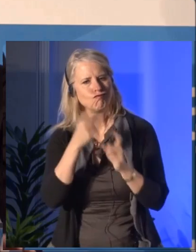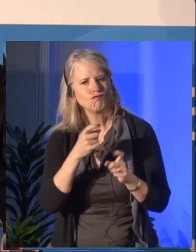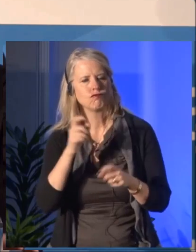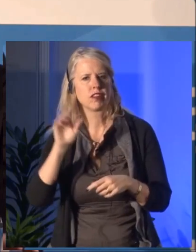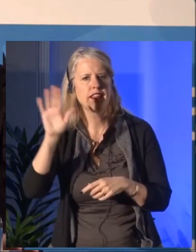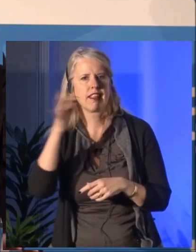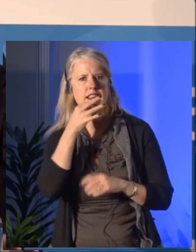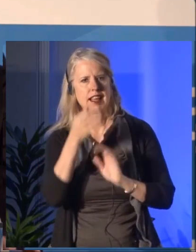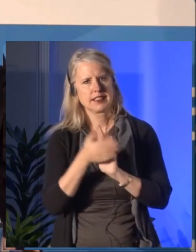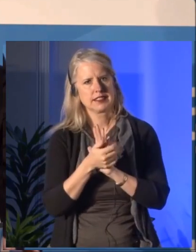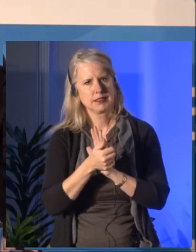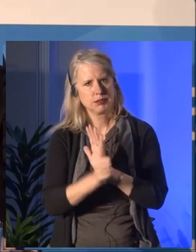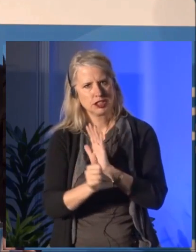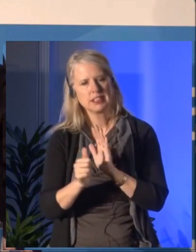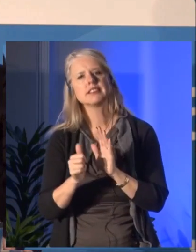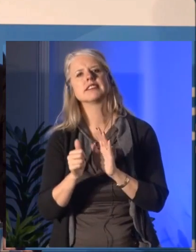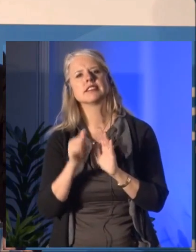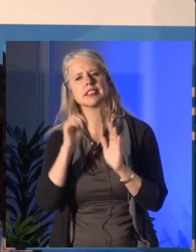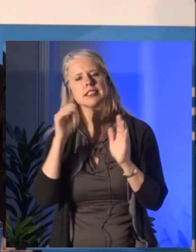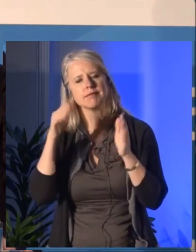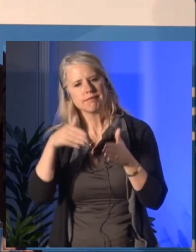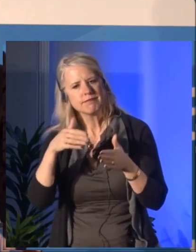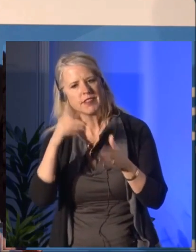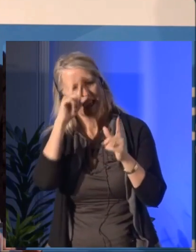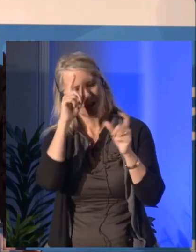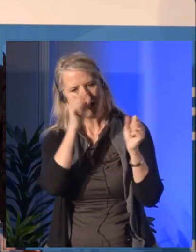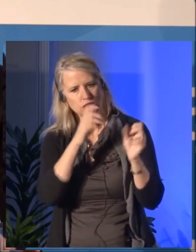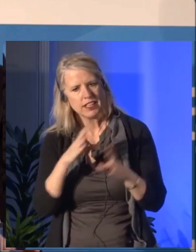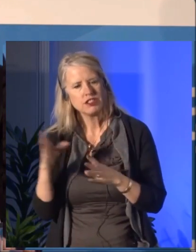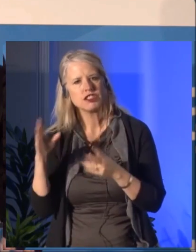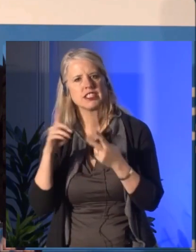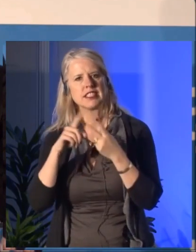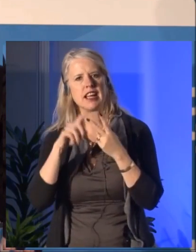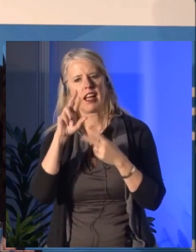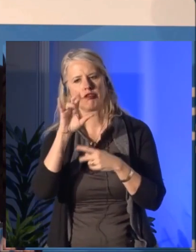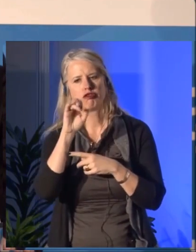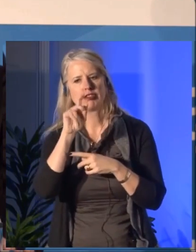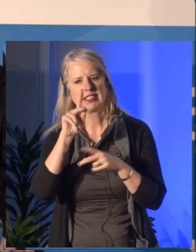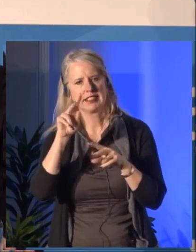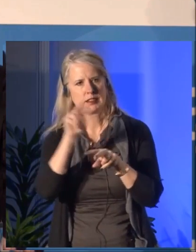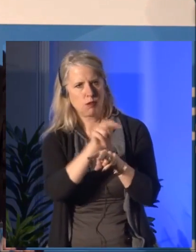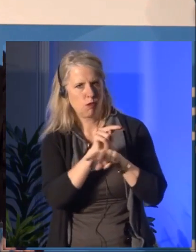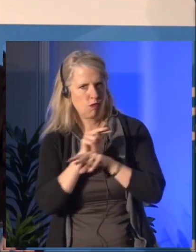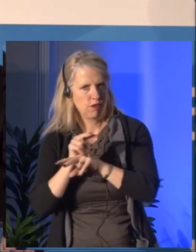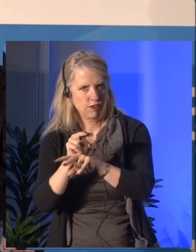[ French Language Being Spoken ] These seats will be filled through the government